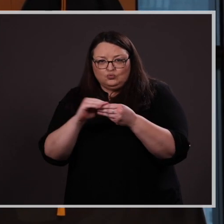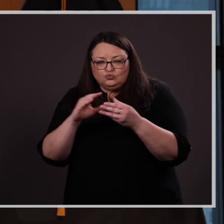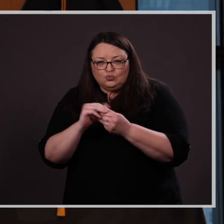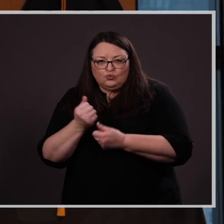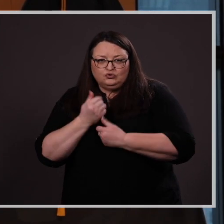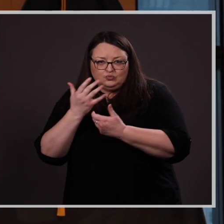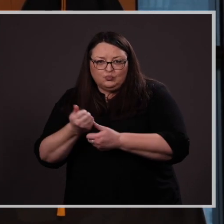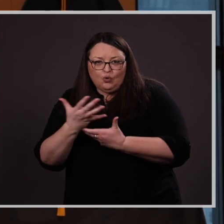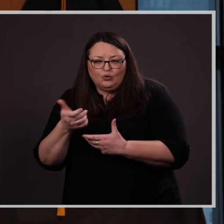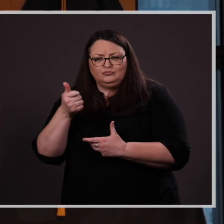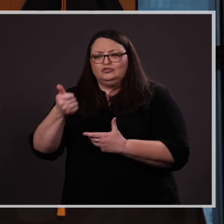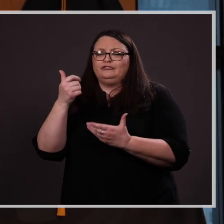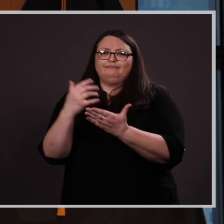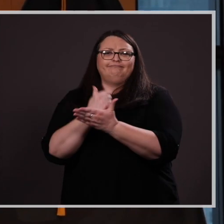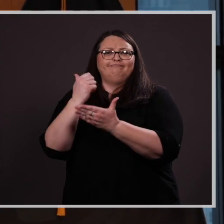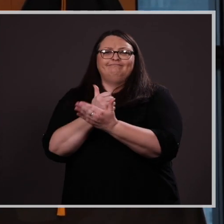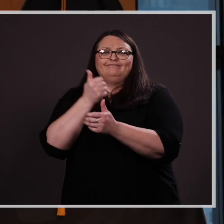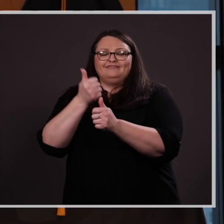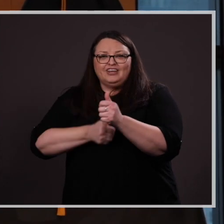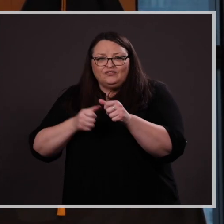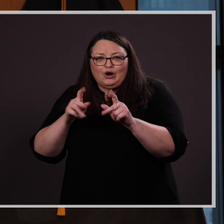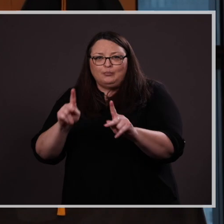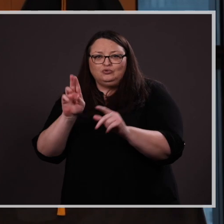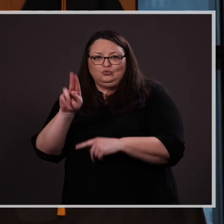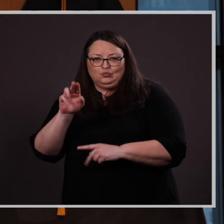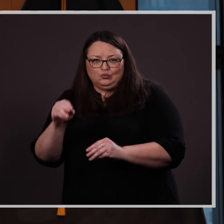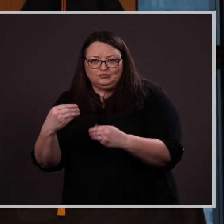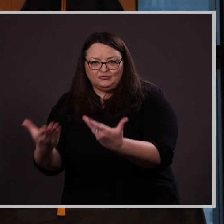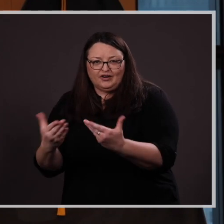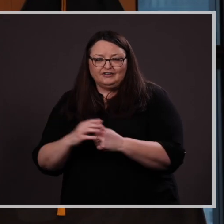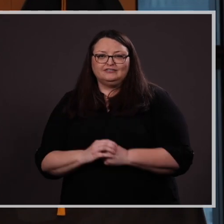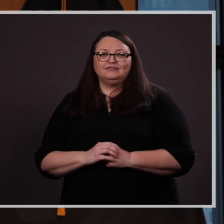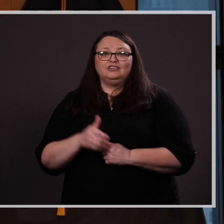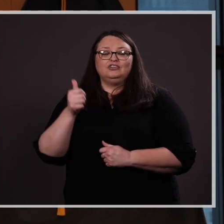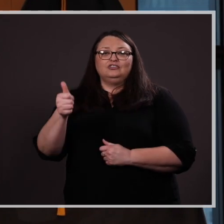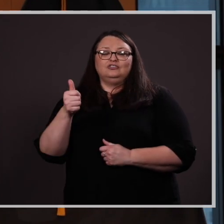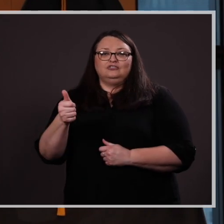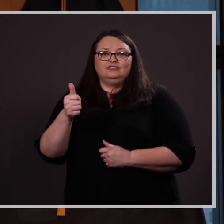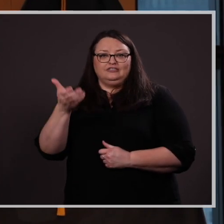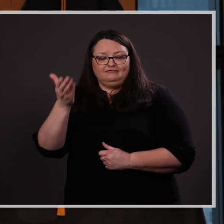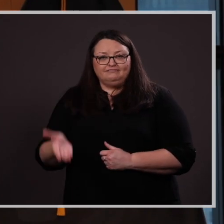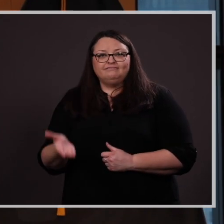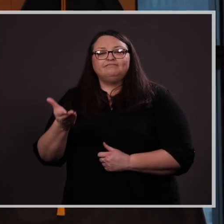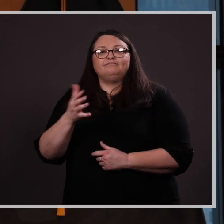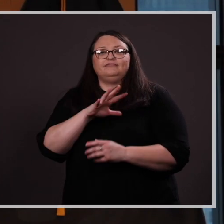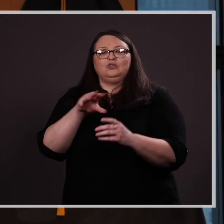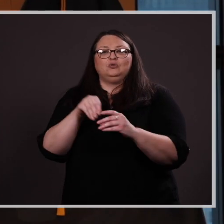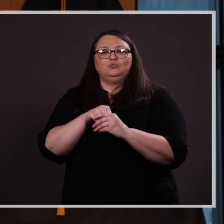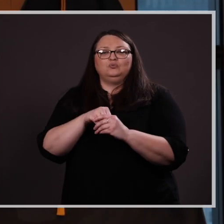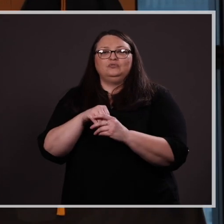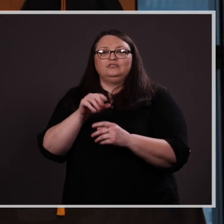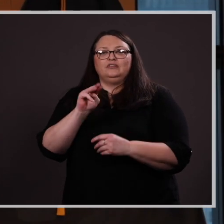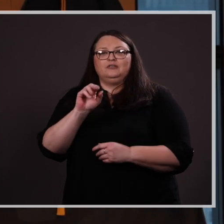of every opportunity that UNO has provided. Aurora Pilachai embodies the “Maverick Spirit”